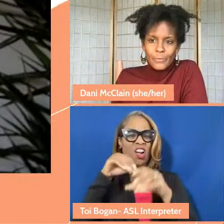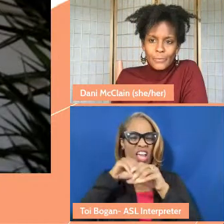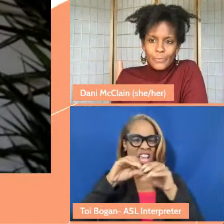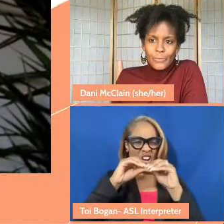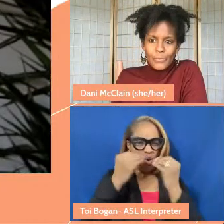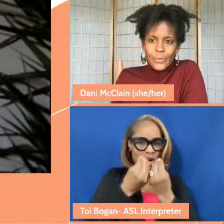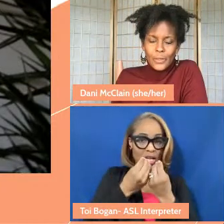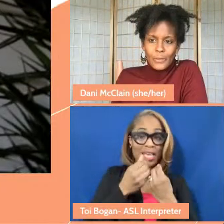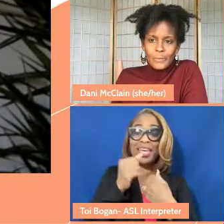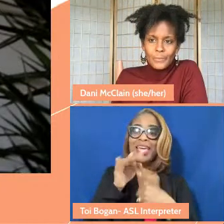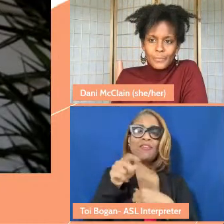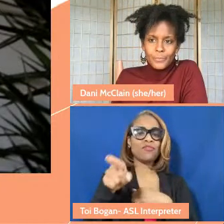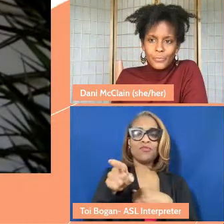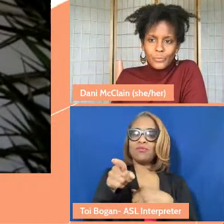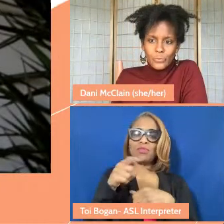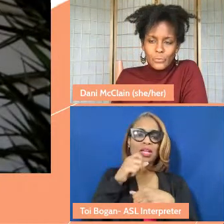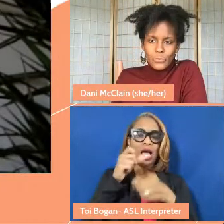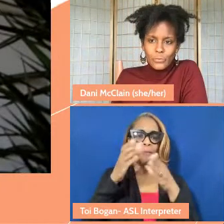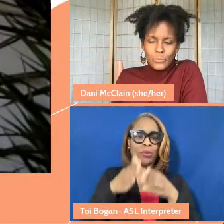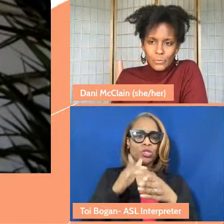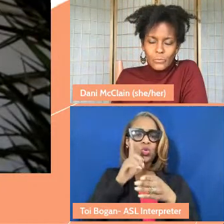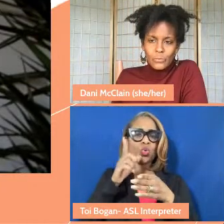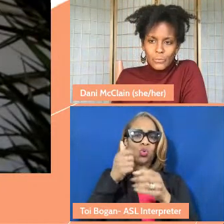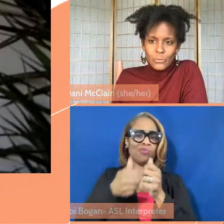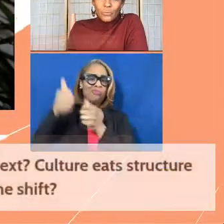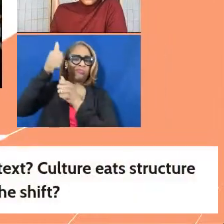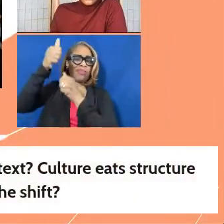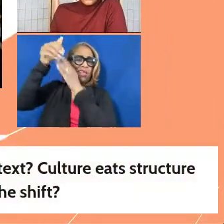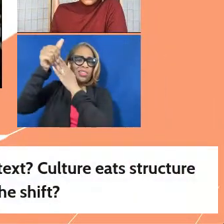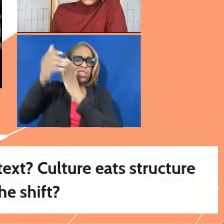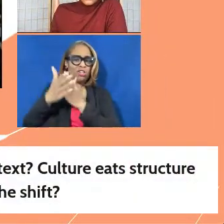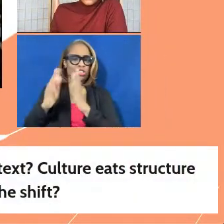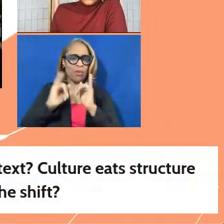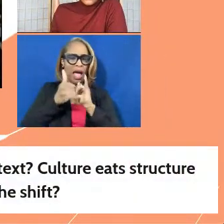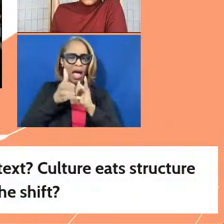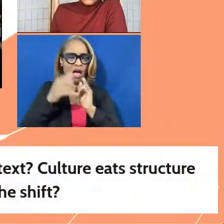if you're not somebody in a leadership position? Do you have any thoughts briefly on that?